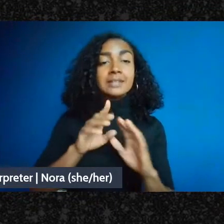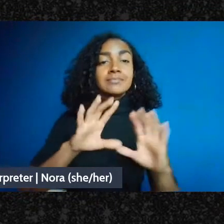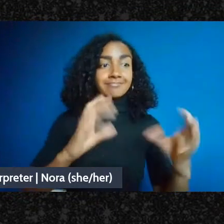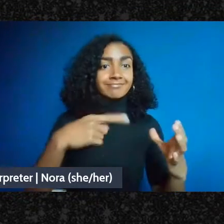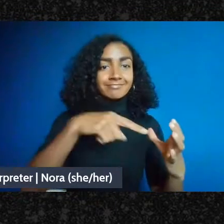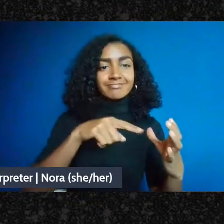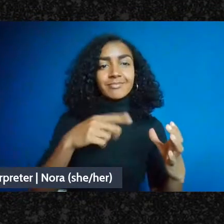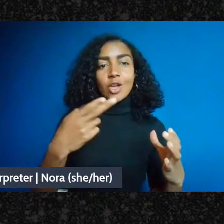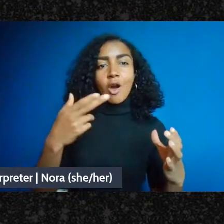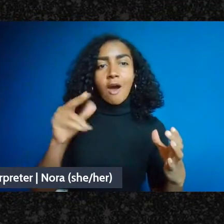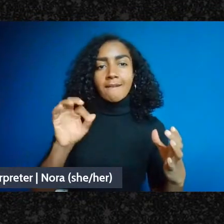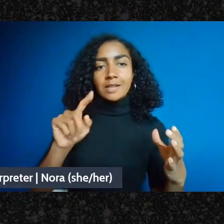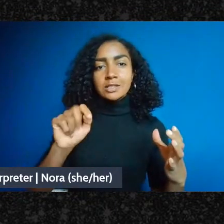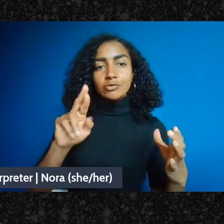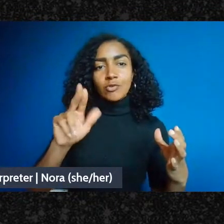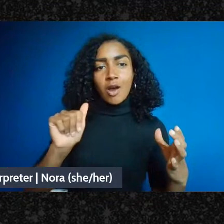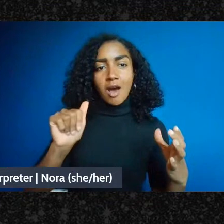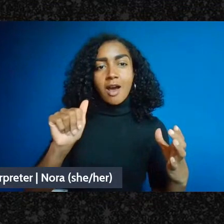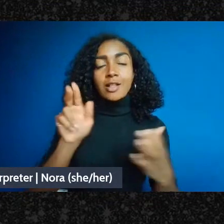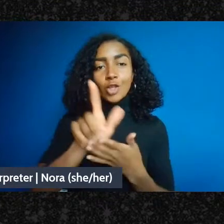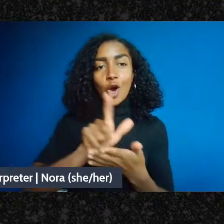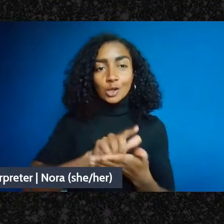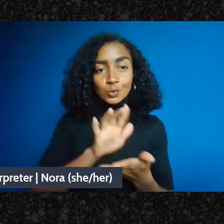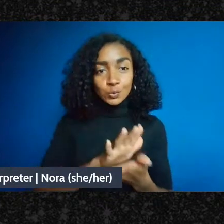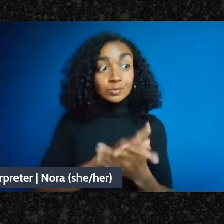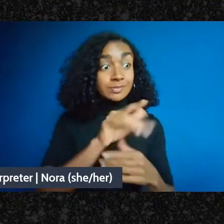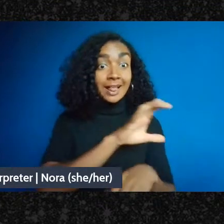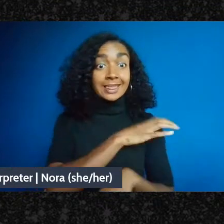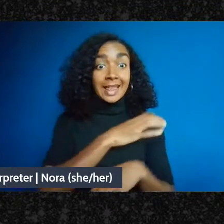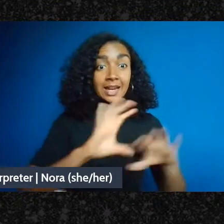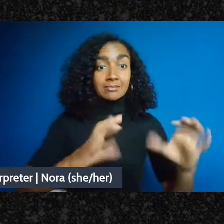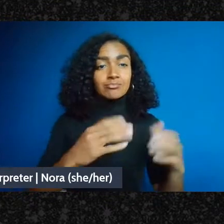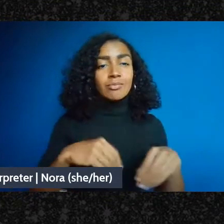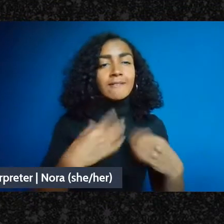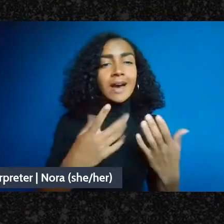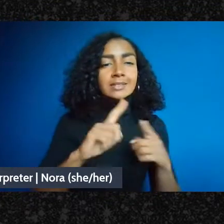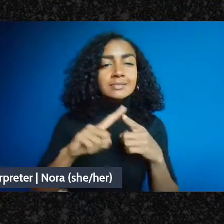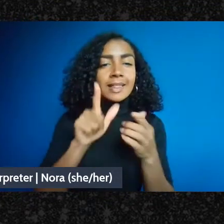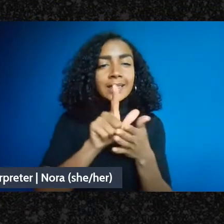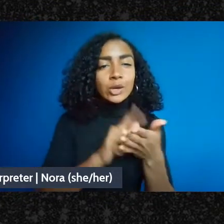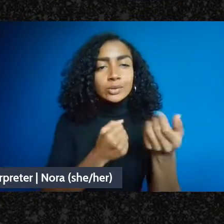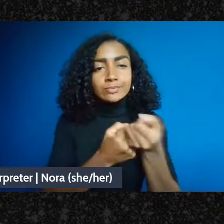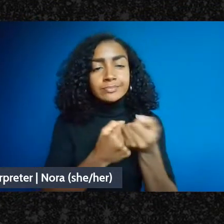provides legal assistance to community-based organizations social movement groups and